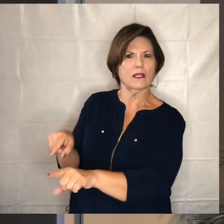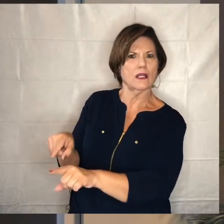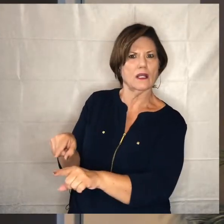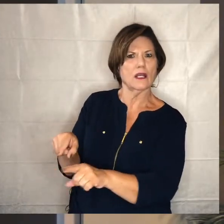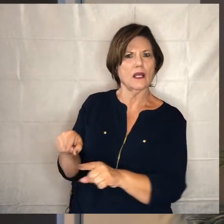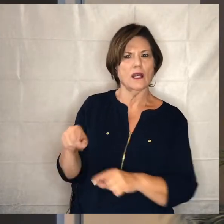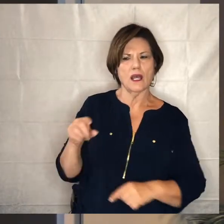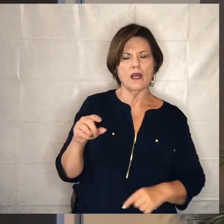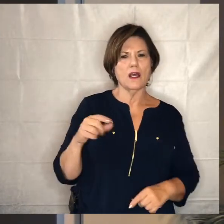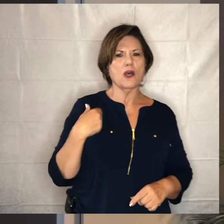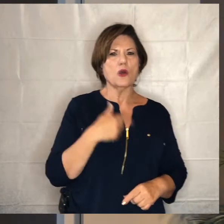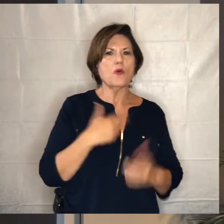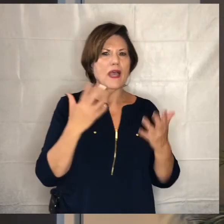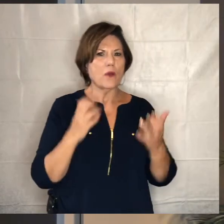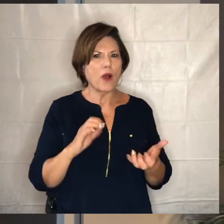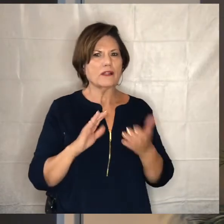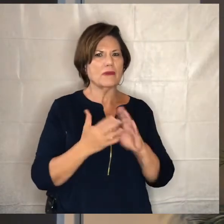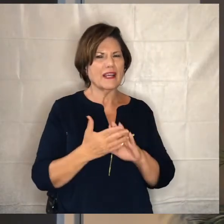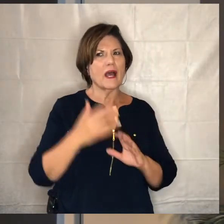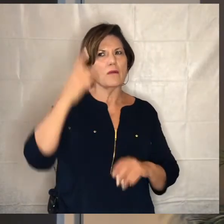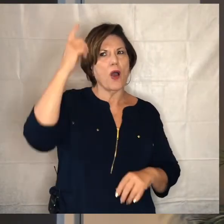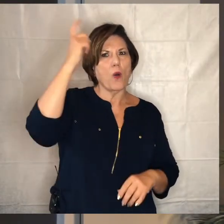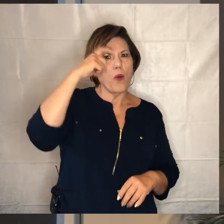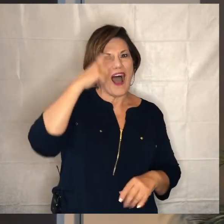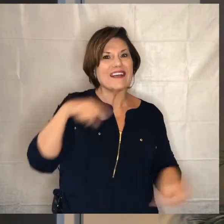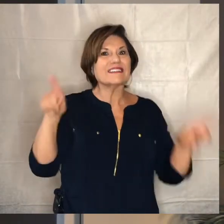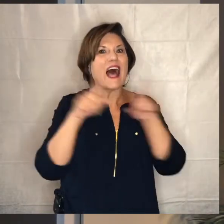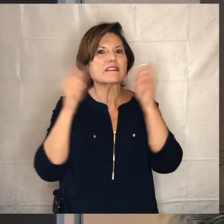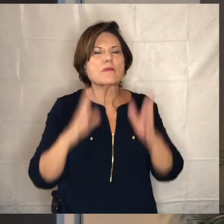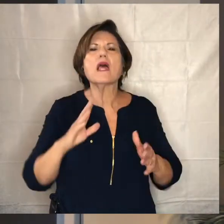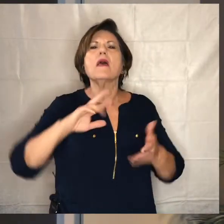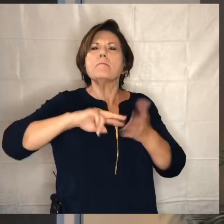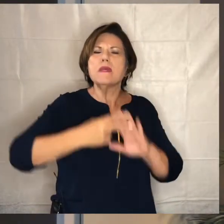we want to be as wise as the enemy and yet